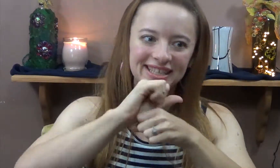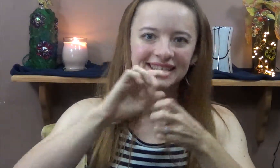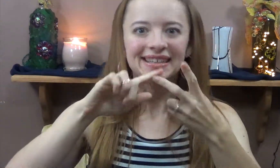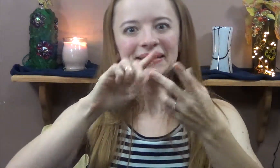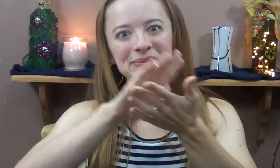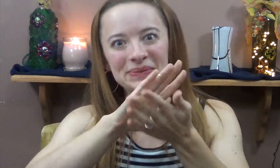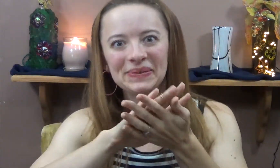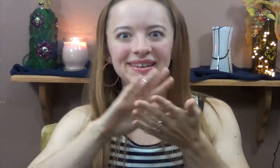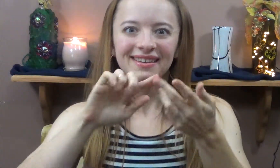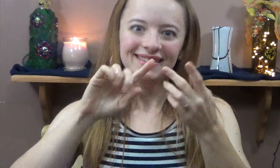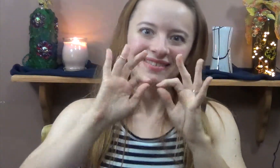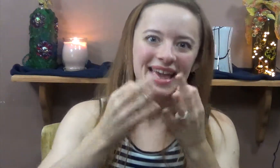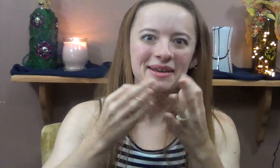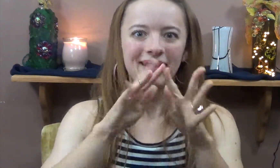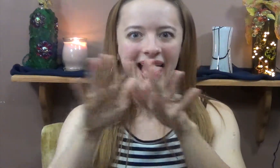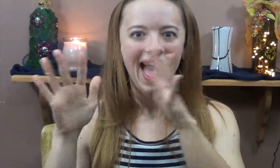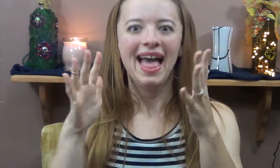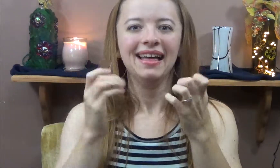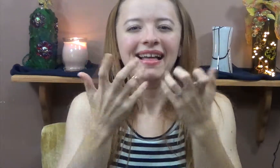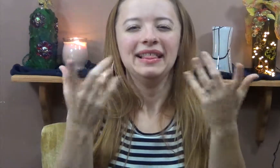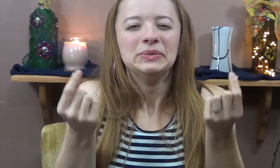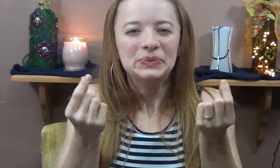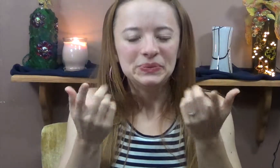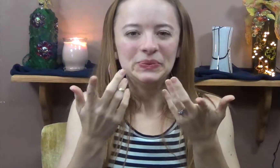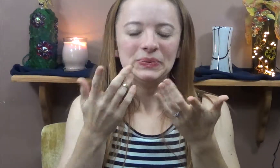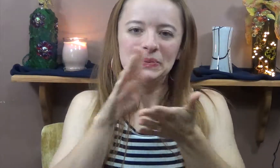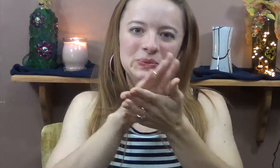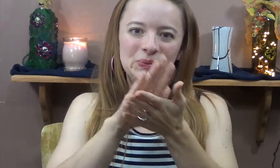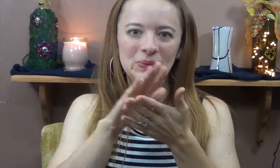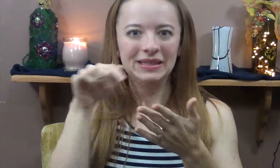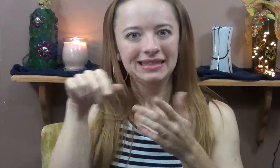I've been busy with work and school and my family and everything.